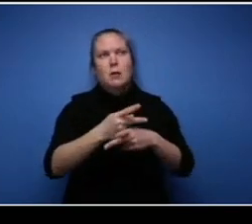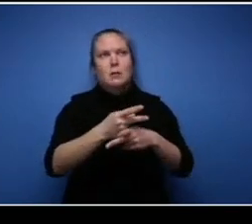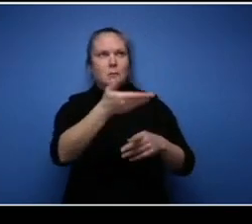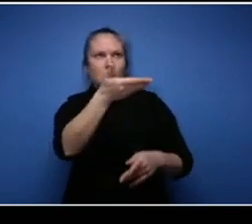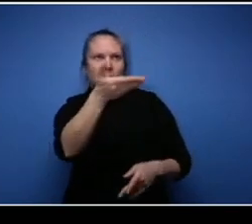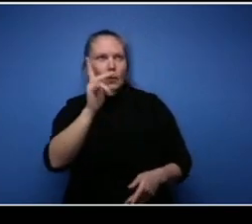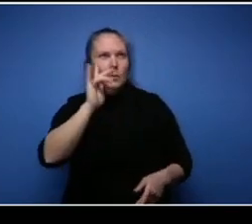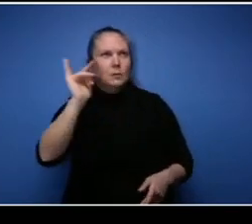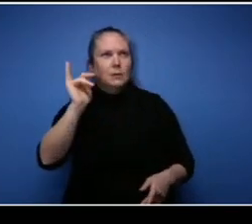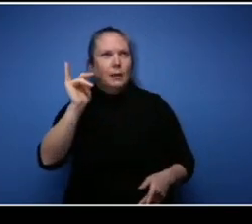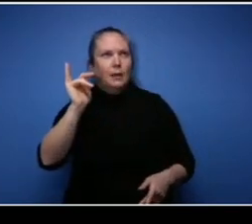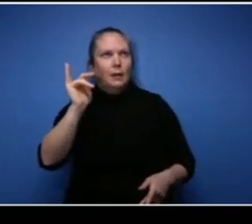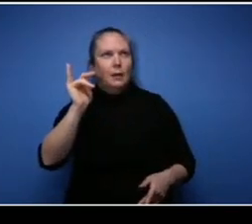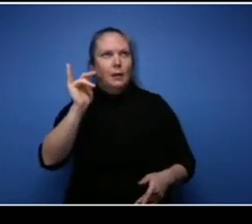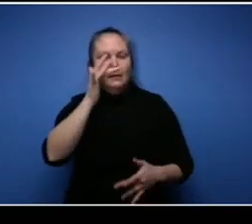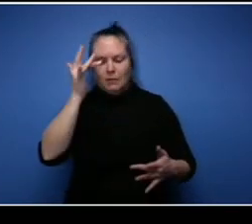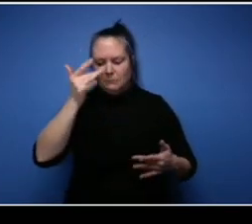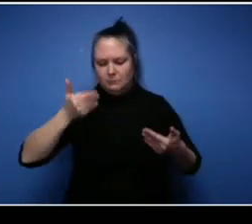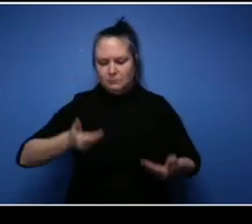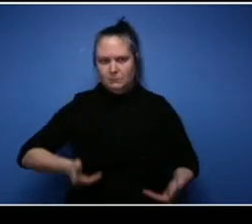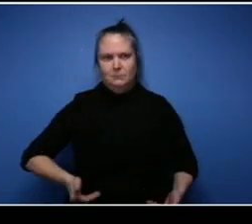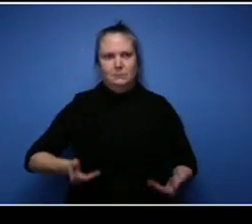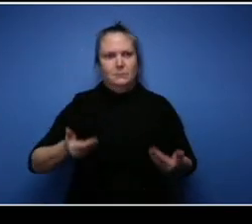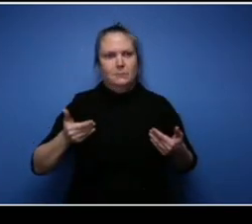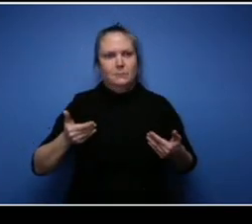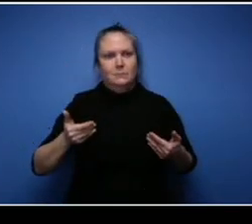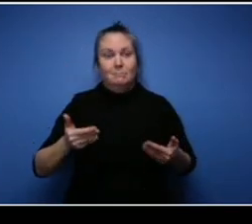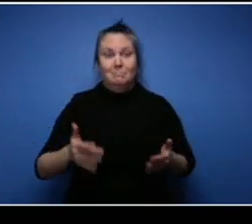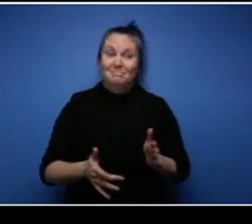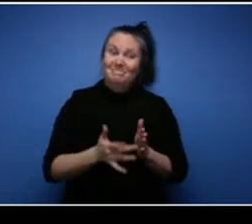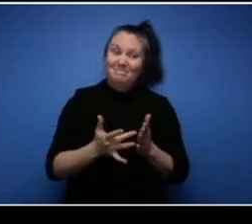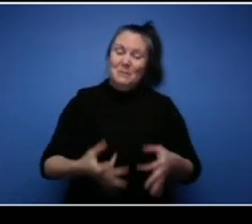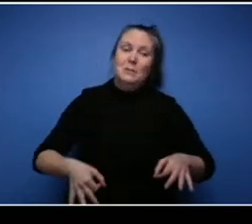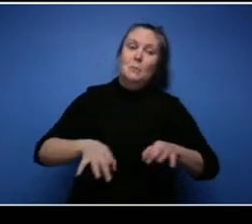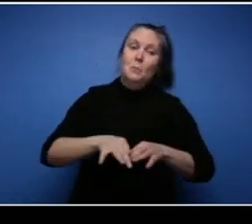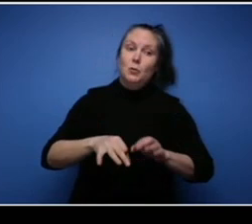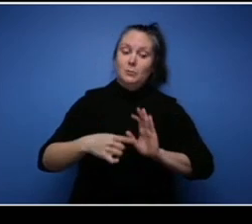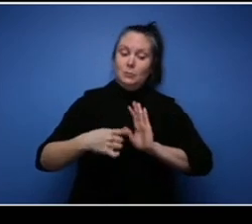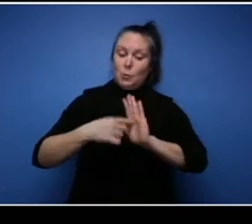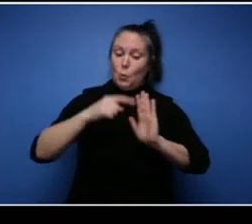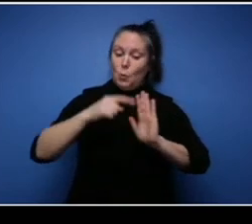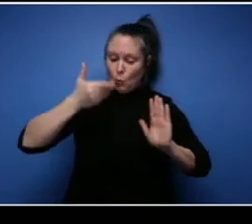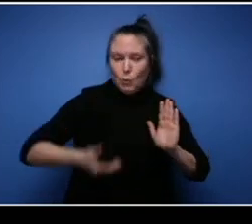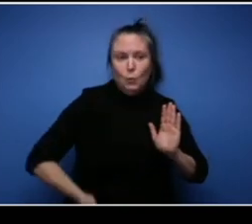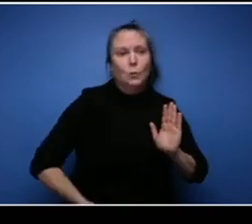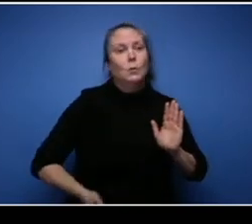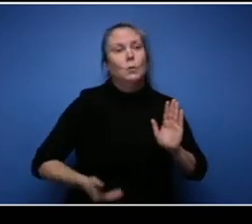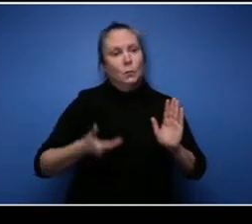need to present yourself and the features of who you are. So if you can build a relationship